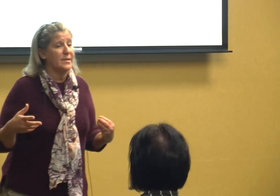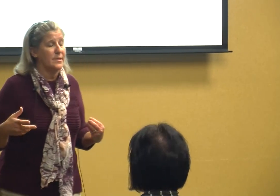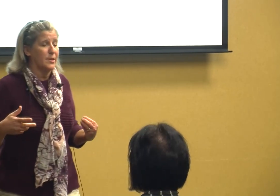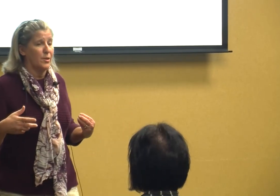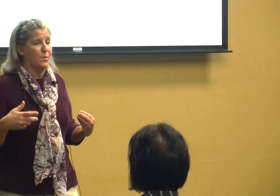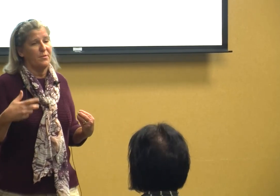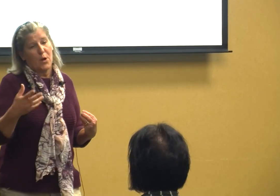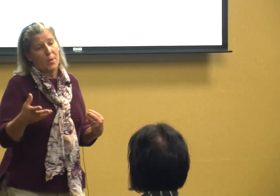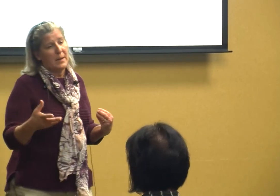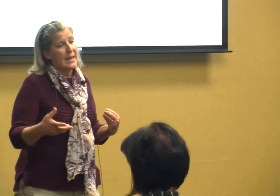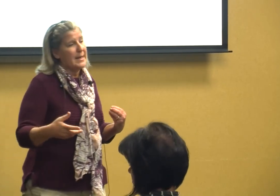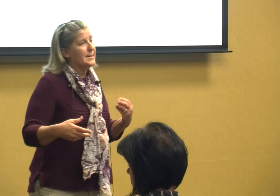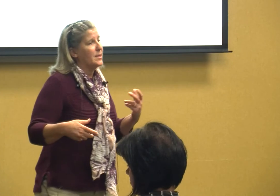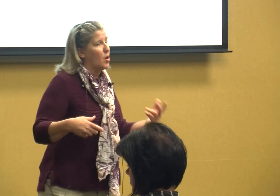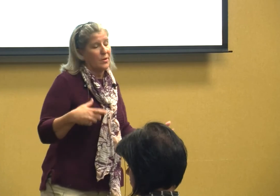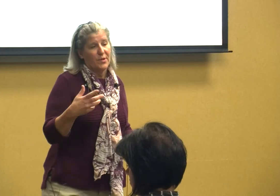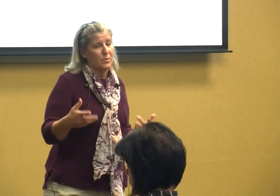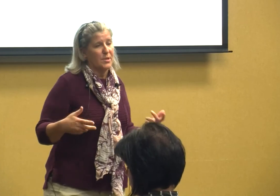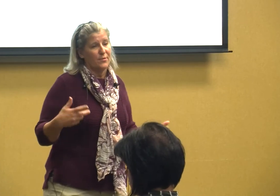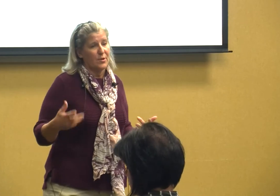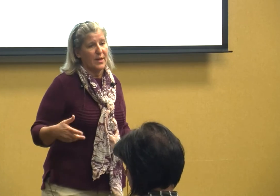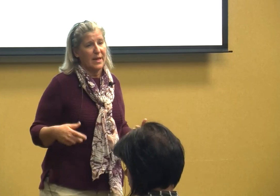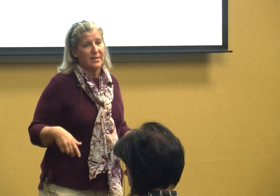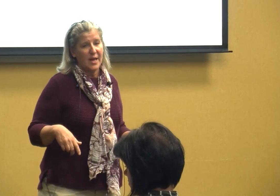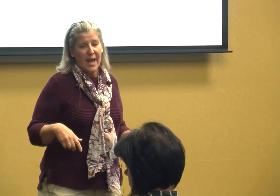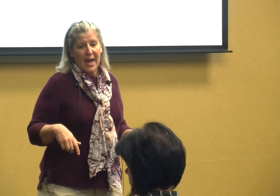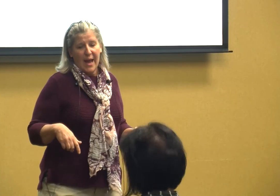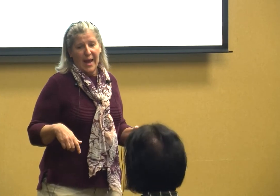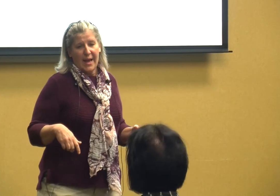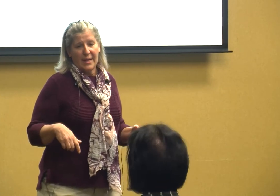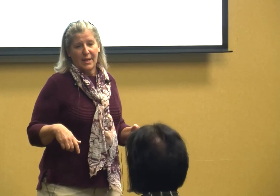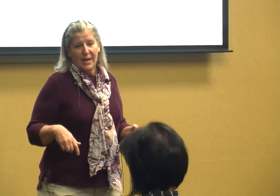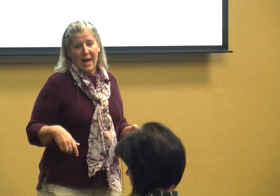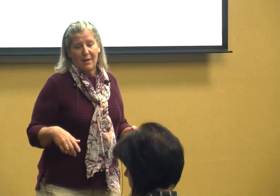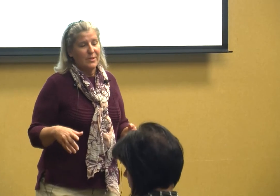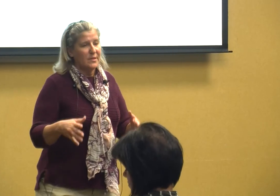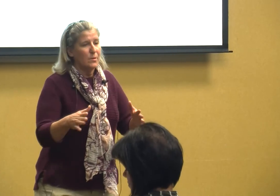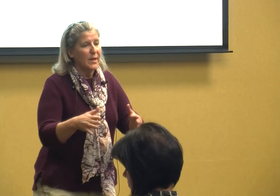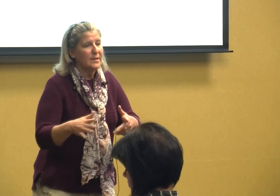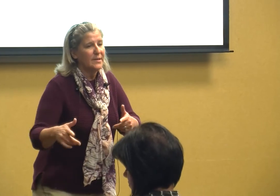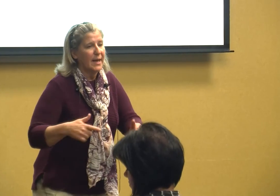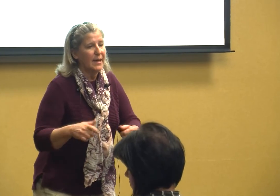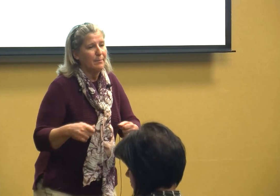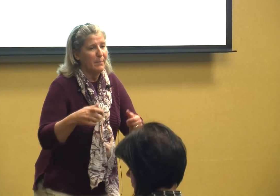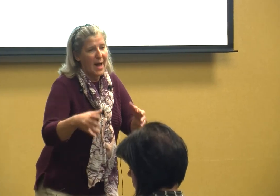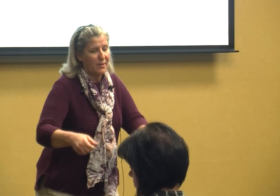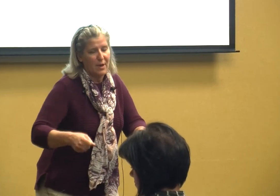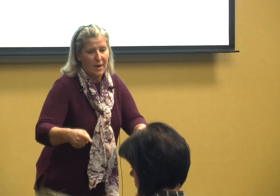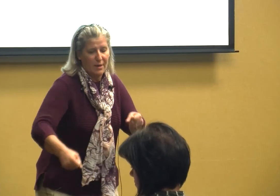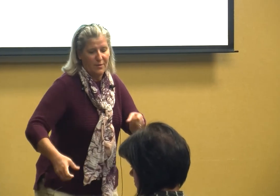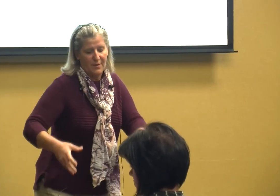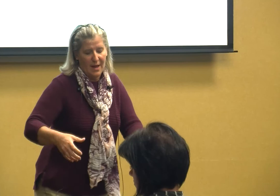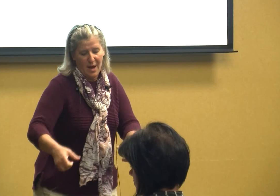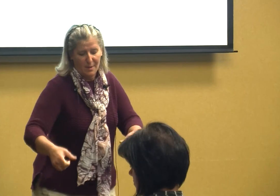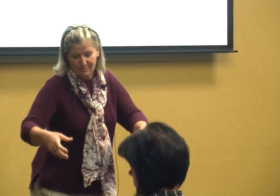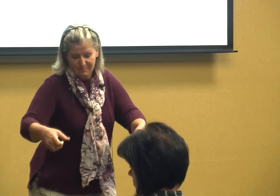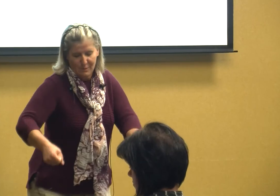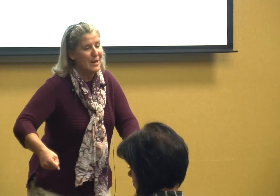you know therapies and all of those different things and I was the one standing by the rails